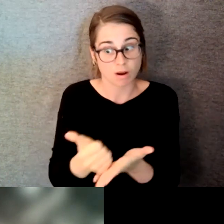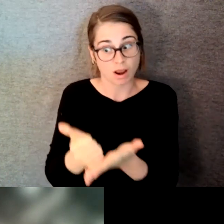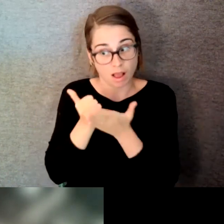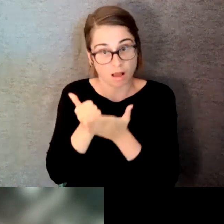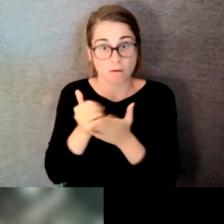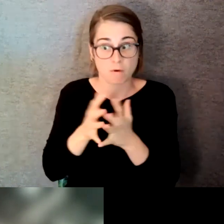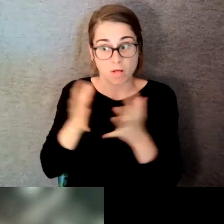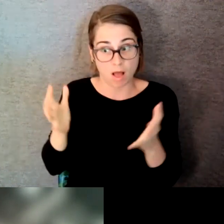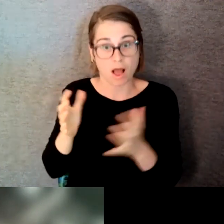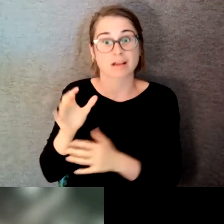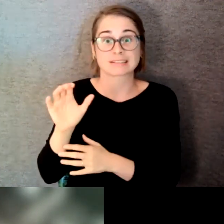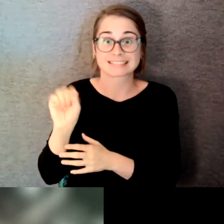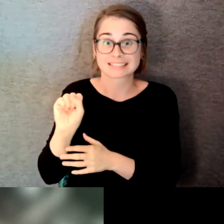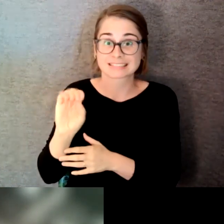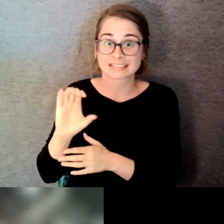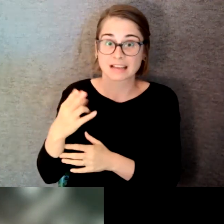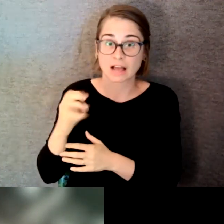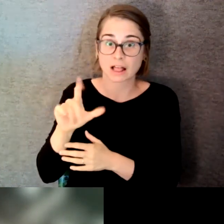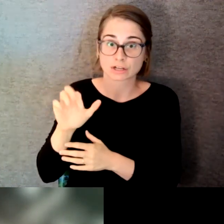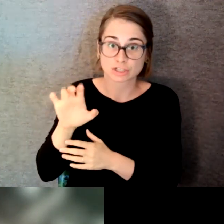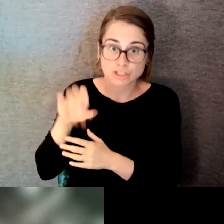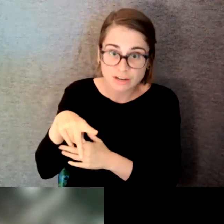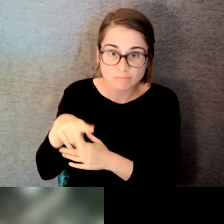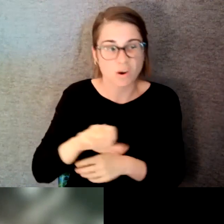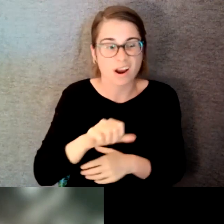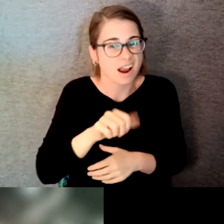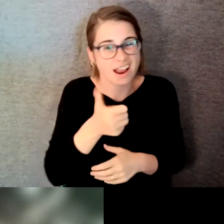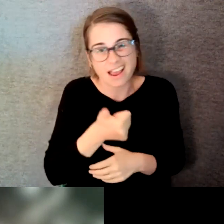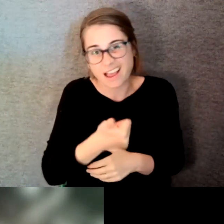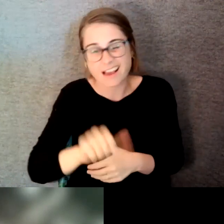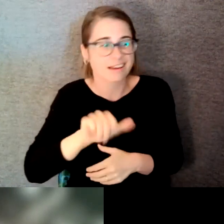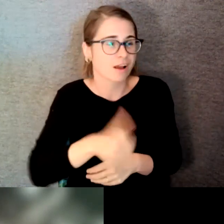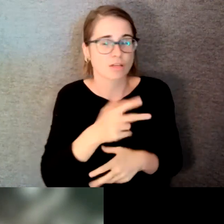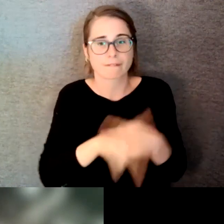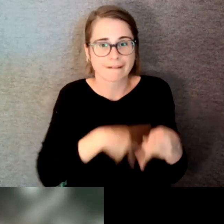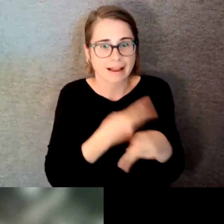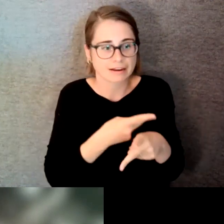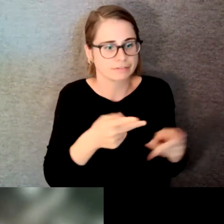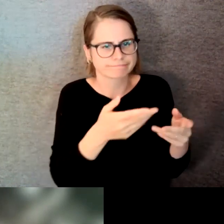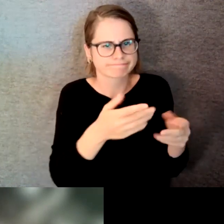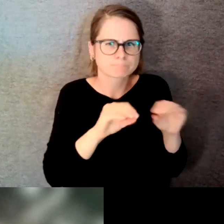fund of your choice please visit the RIT website in order to give and donate today. Now let's